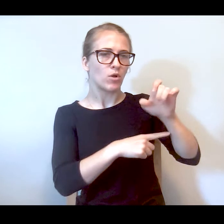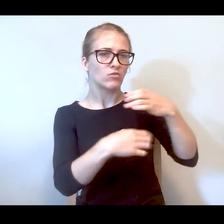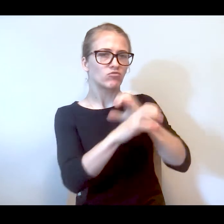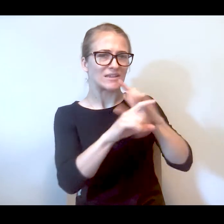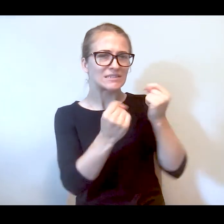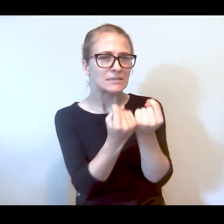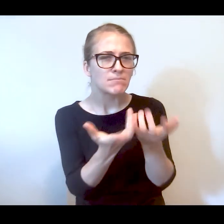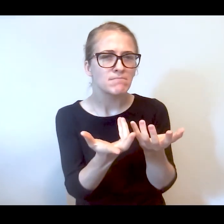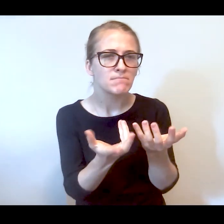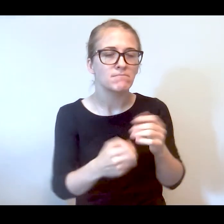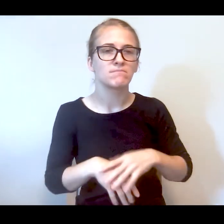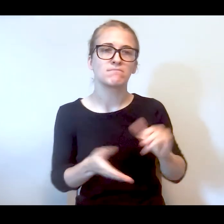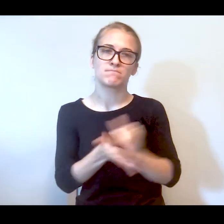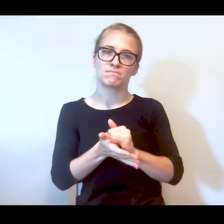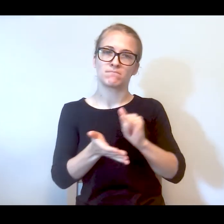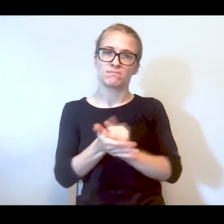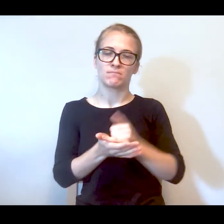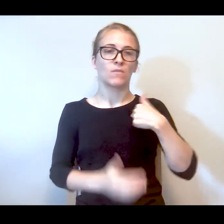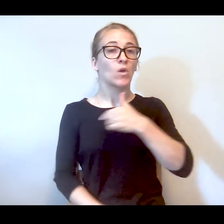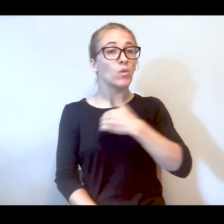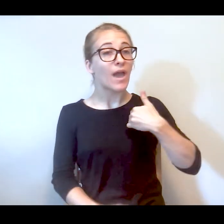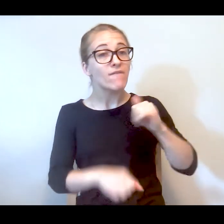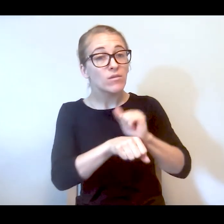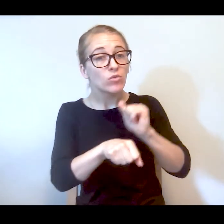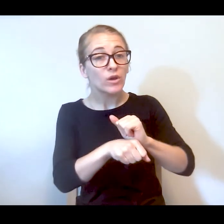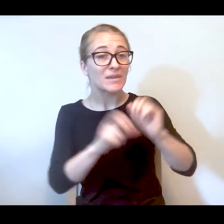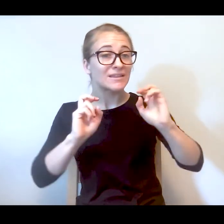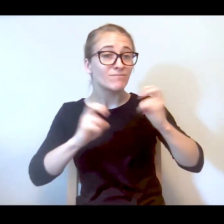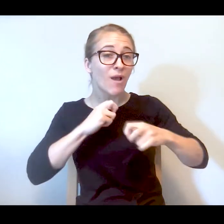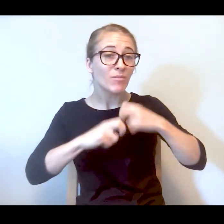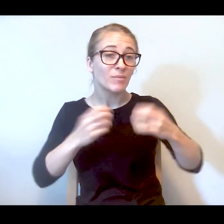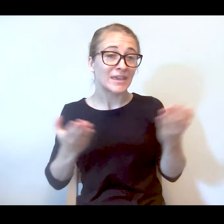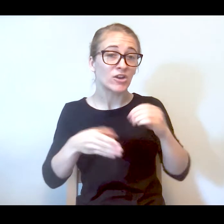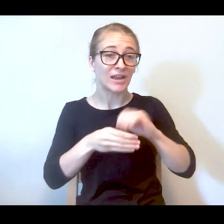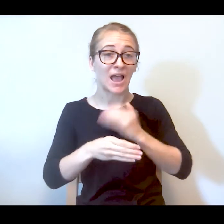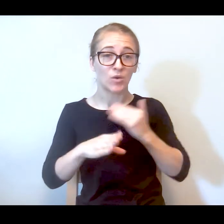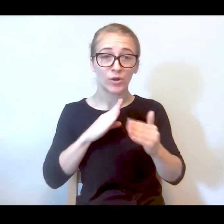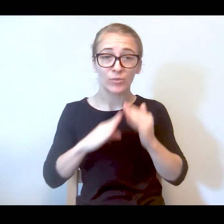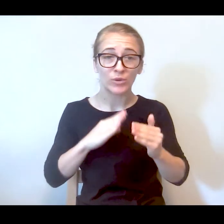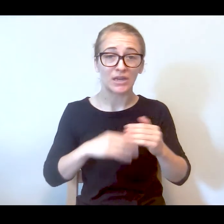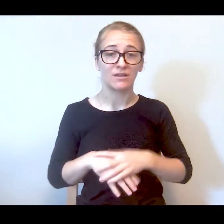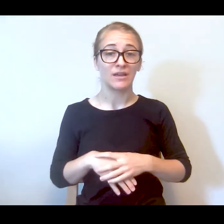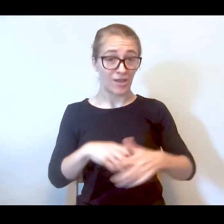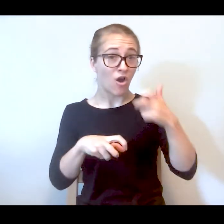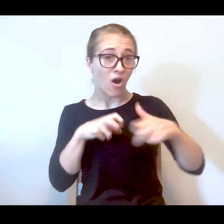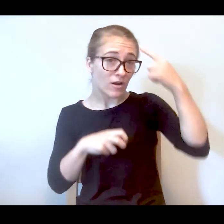We have an employment issue within our community, right? It's hard for some of us to find jobs, but